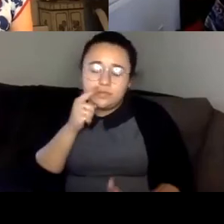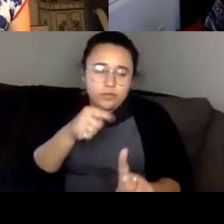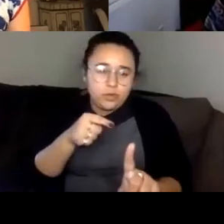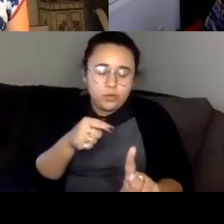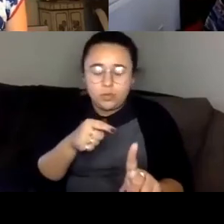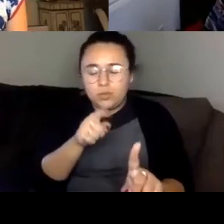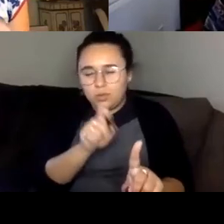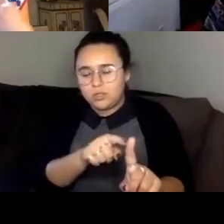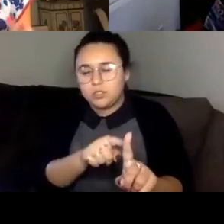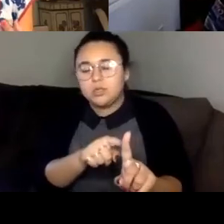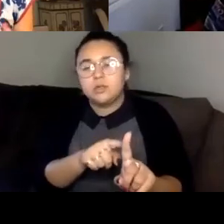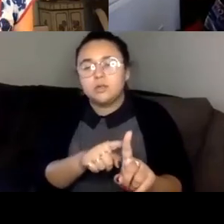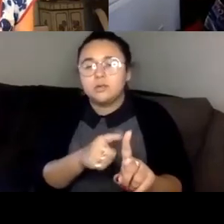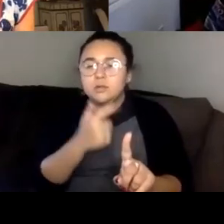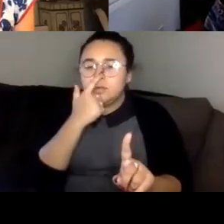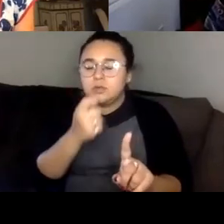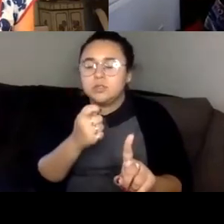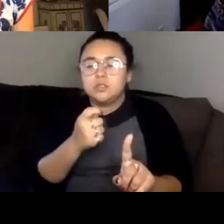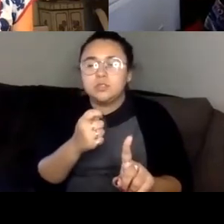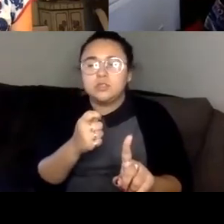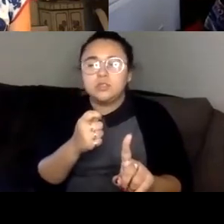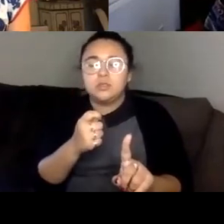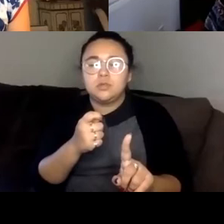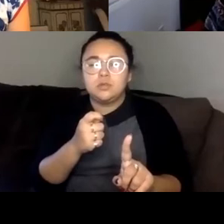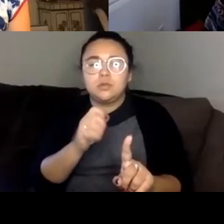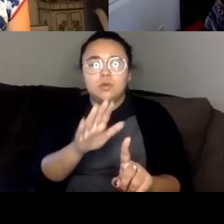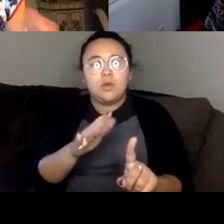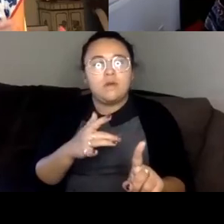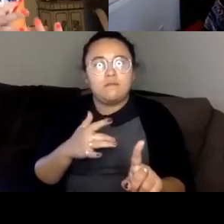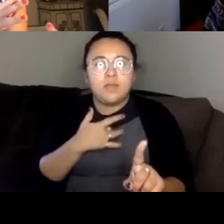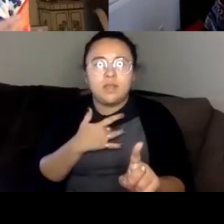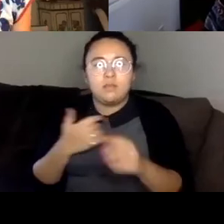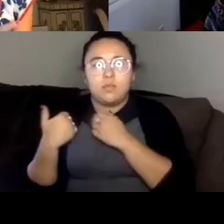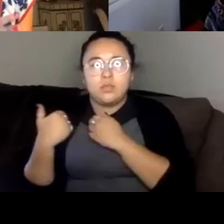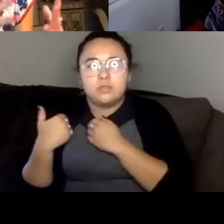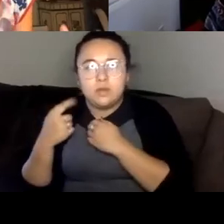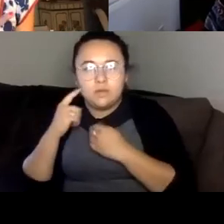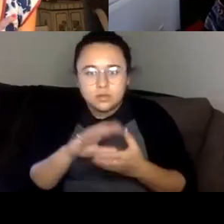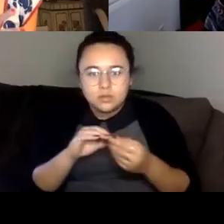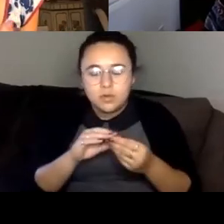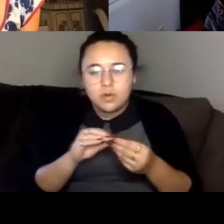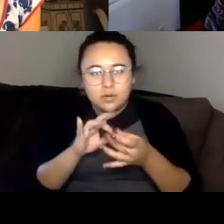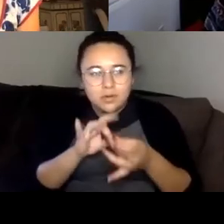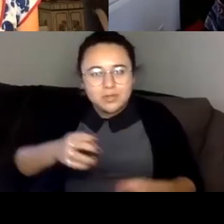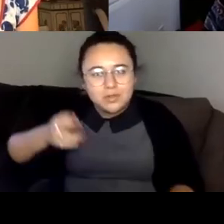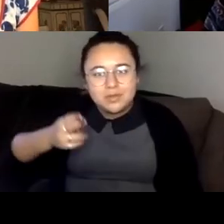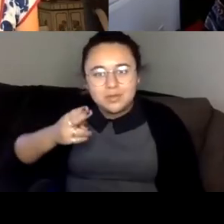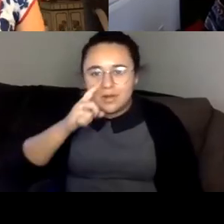of like the accountability you felt to the story you were telling particularly with historical fiction.